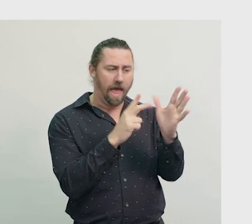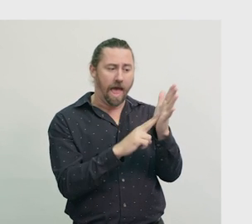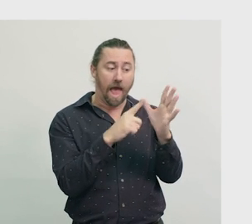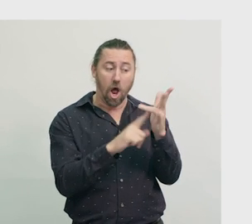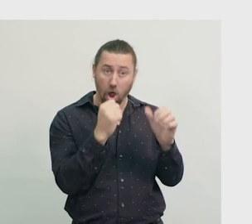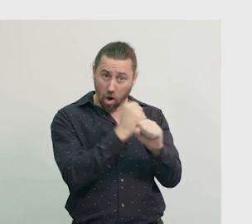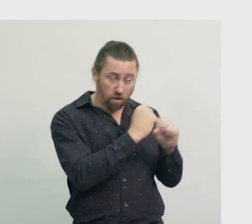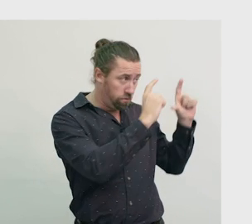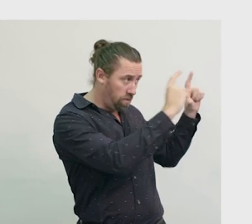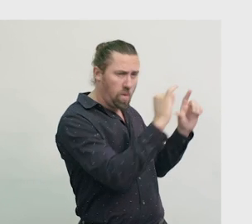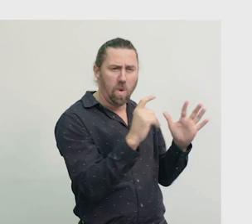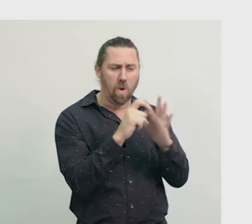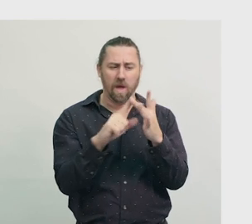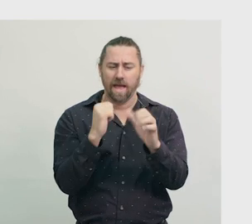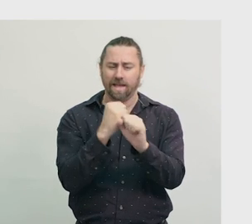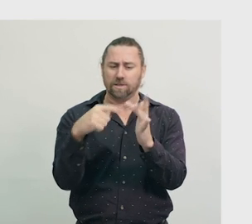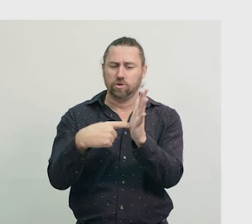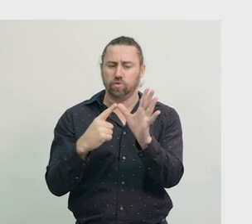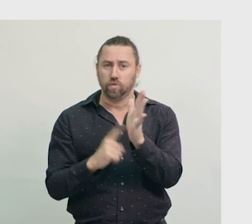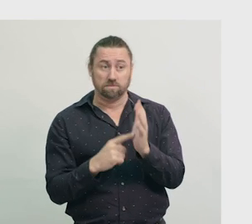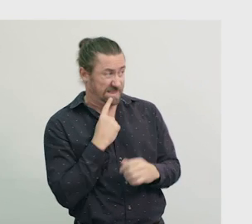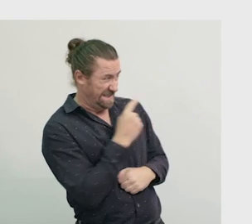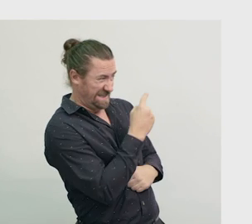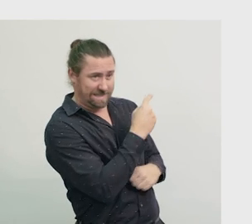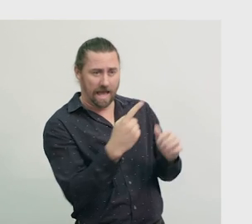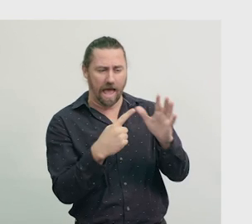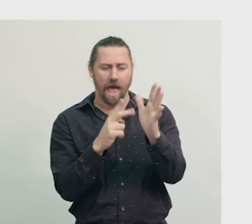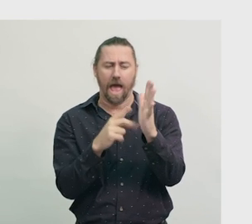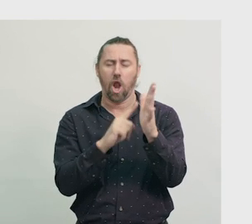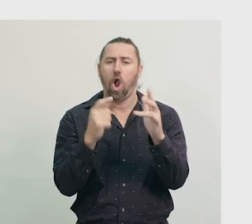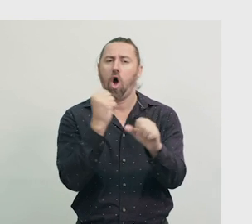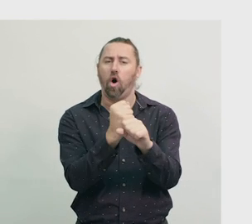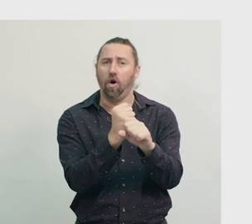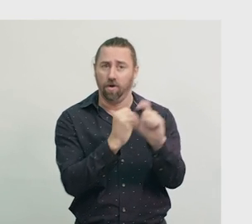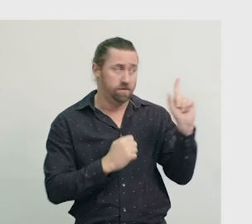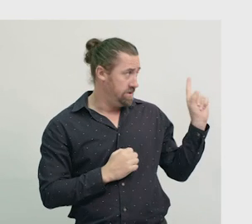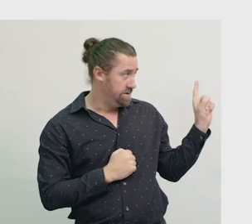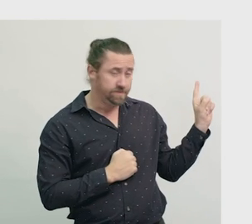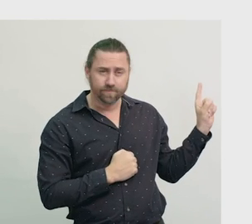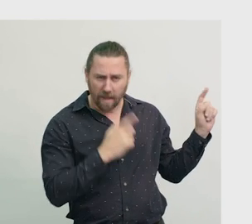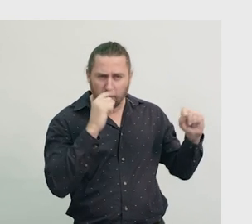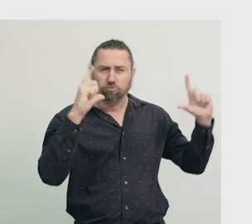This clock is an analogue clock. Analogue clocks come in all different shapes and sizes.